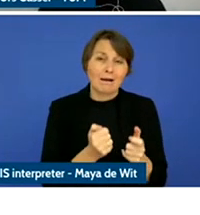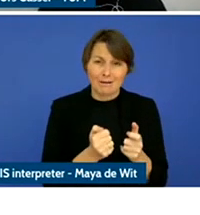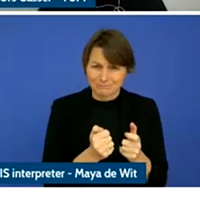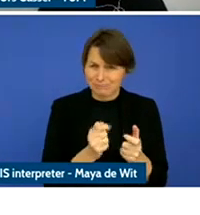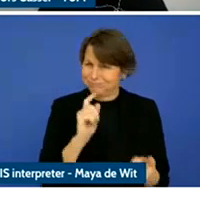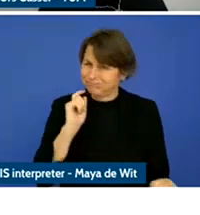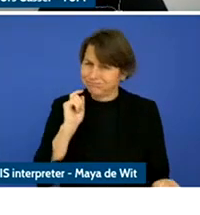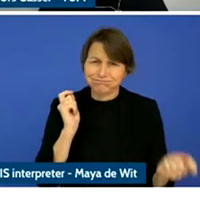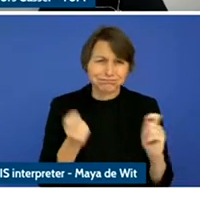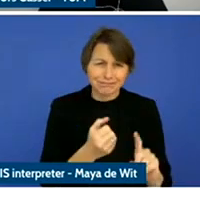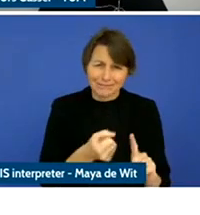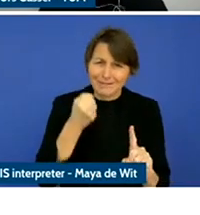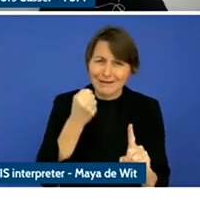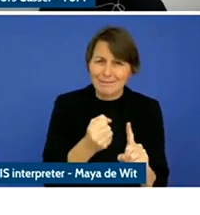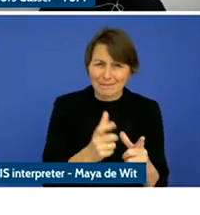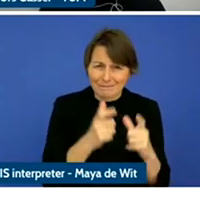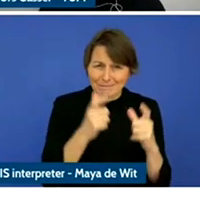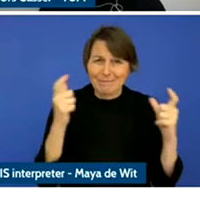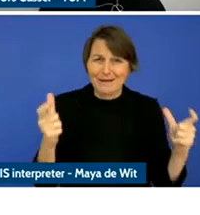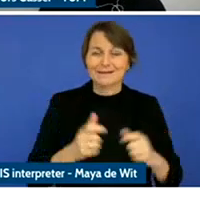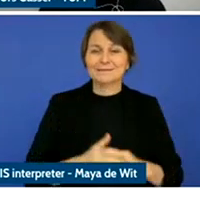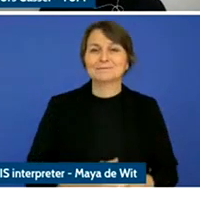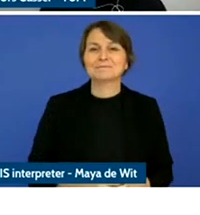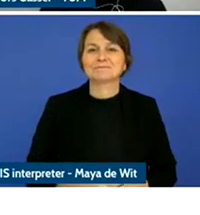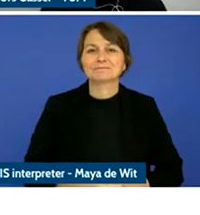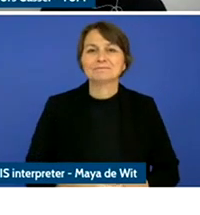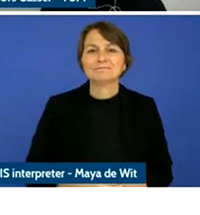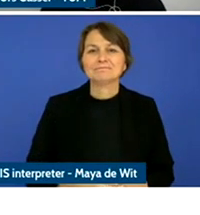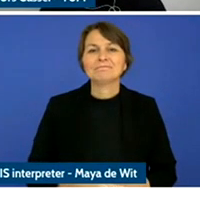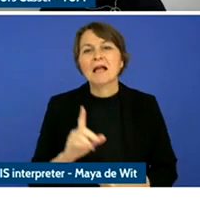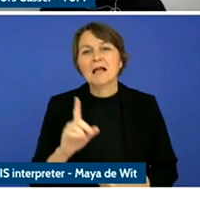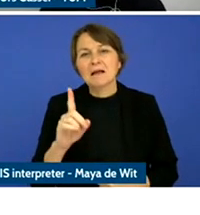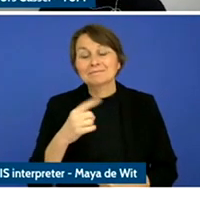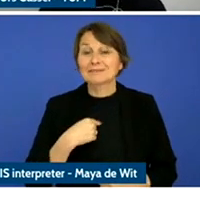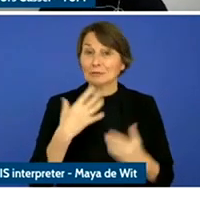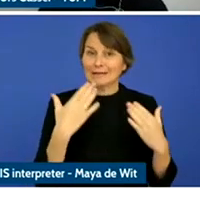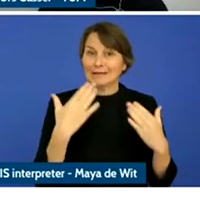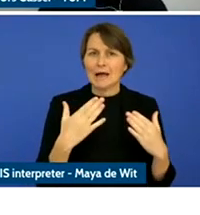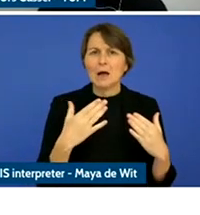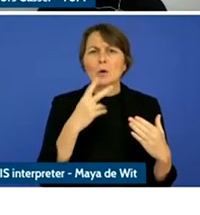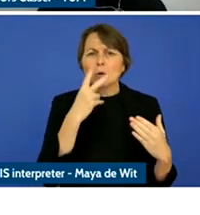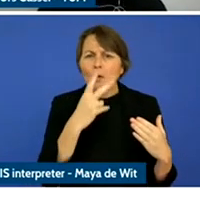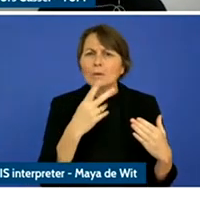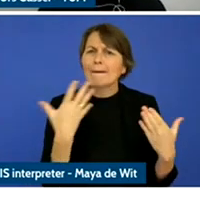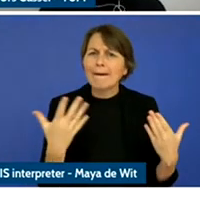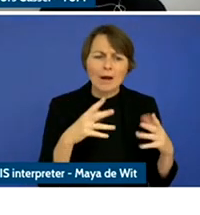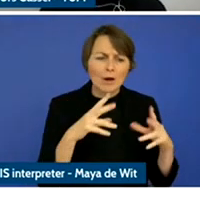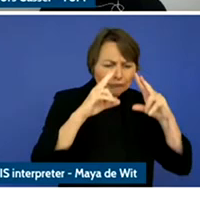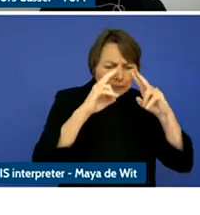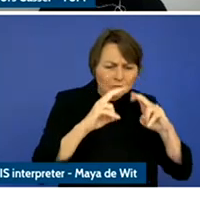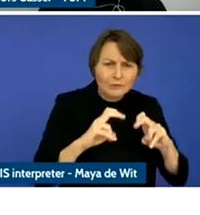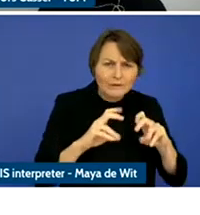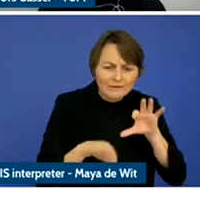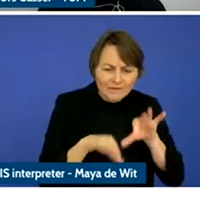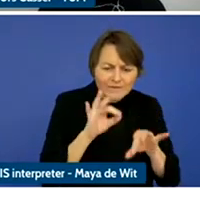And of course, many statistics tell us today in stays that mobile phones in many